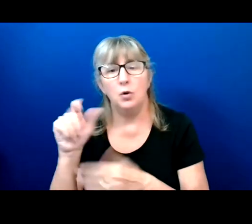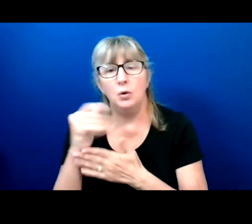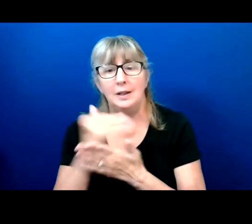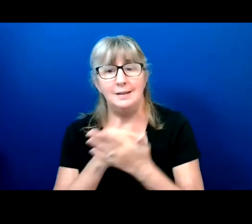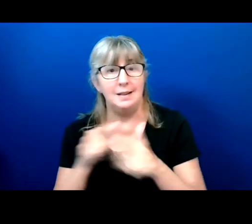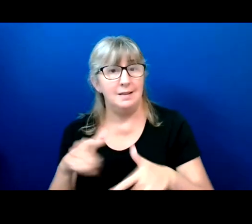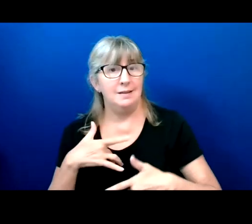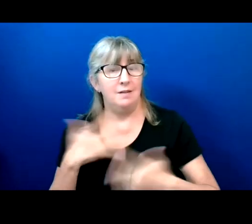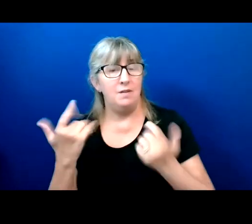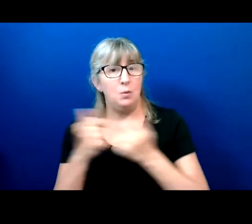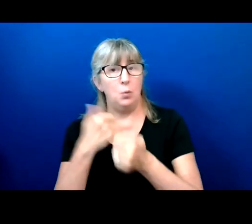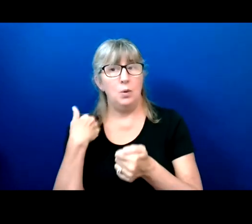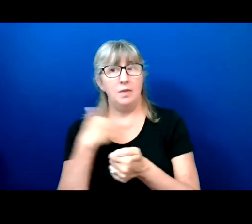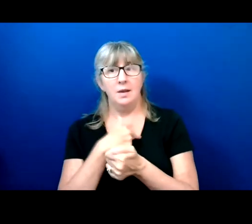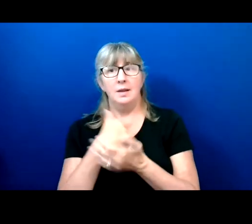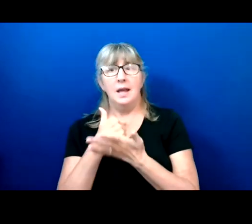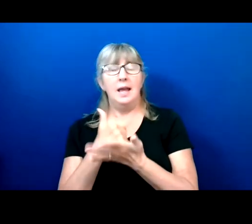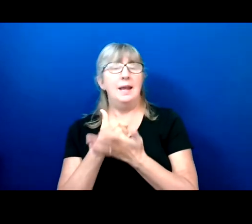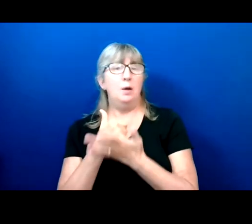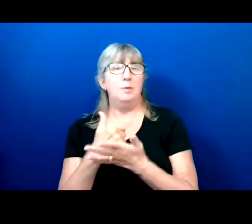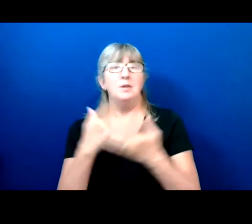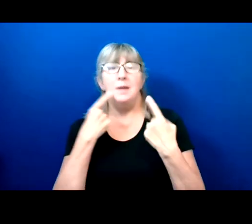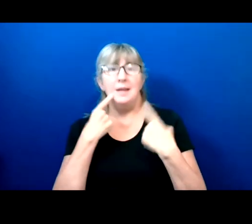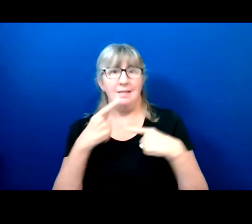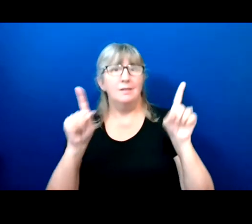And for helping to make the whole event possible.